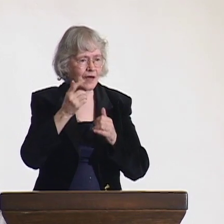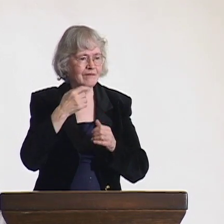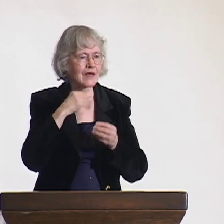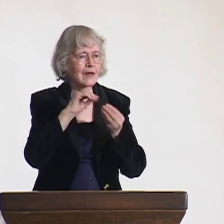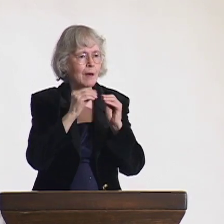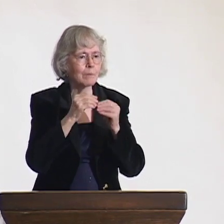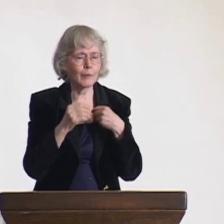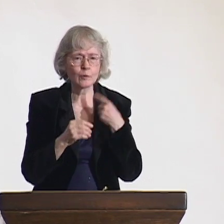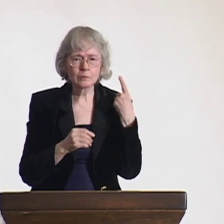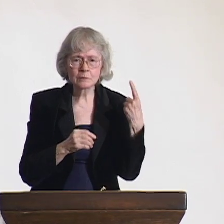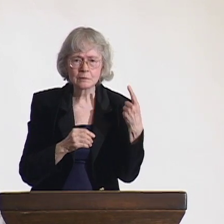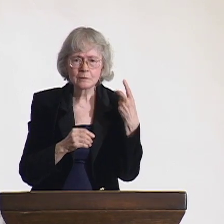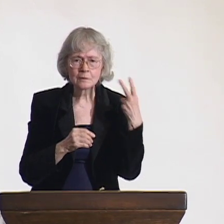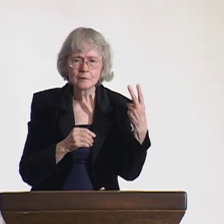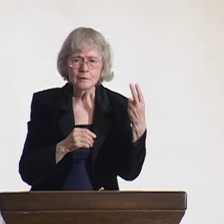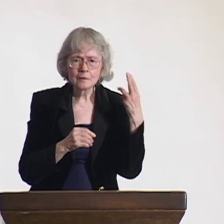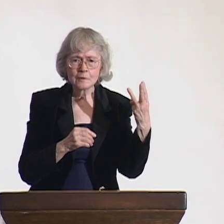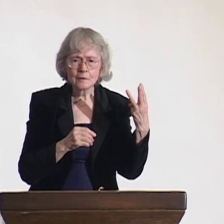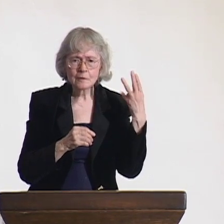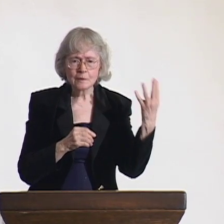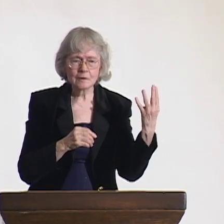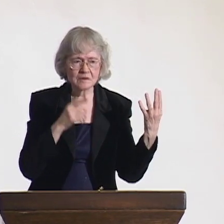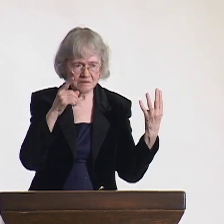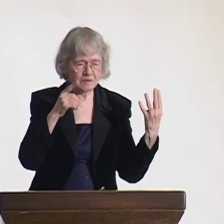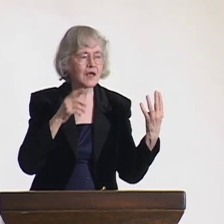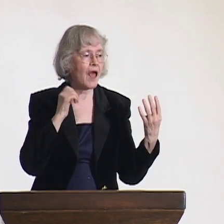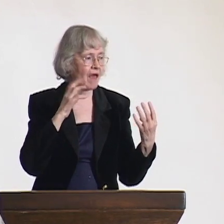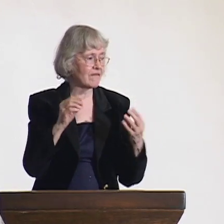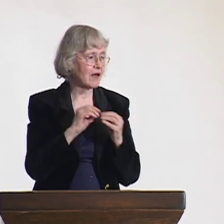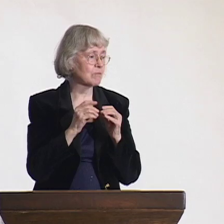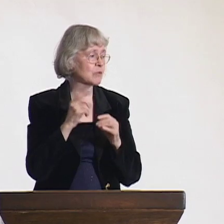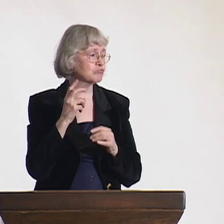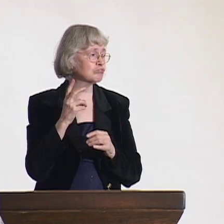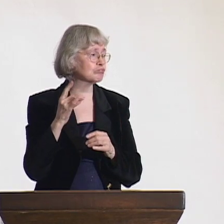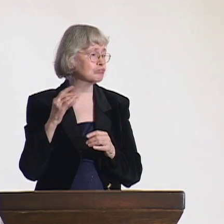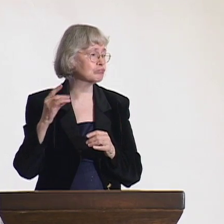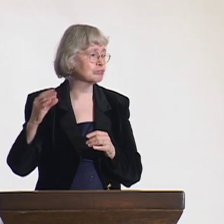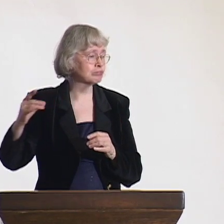They had a sigh language numbering system so they could clearly communicate numbers.